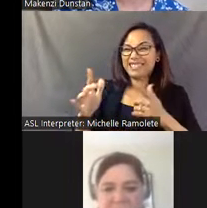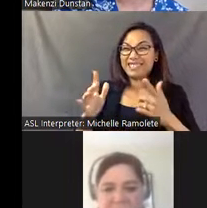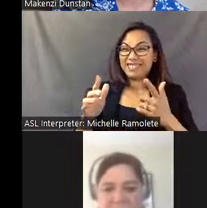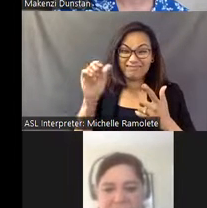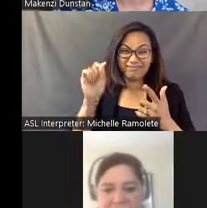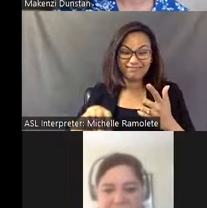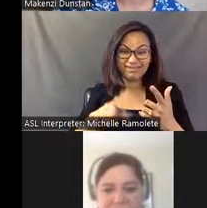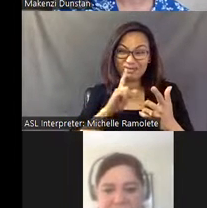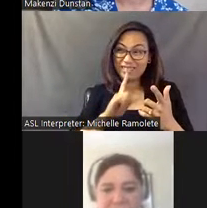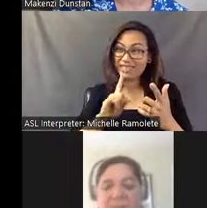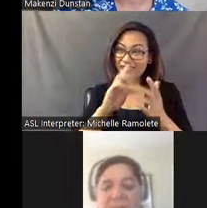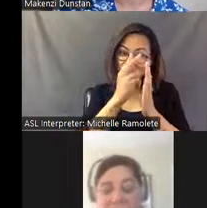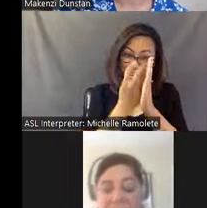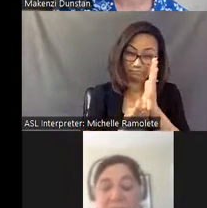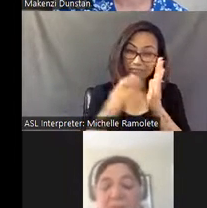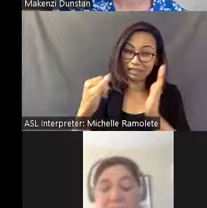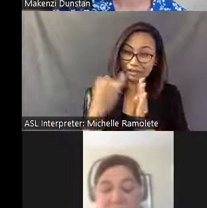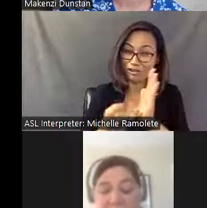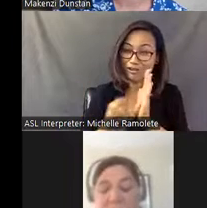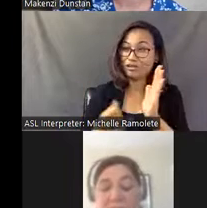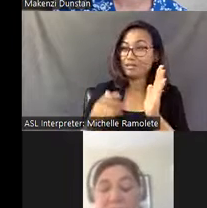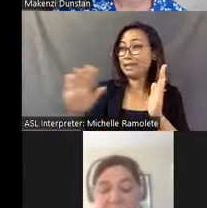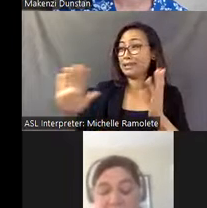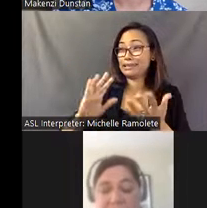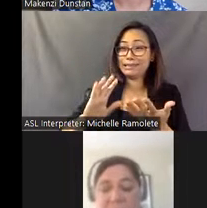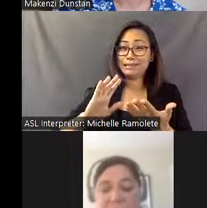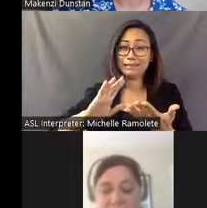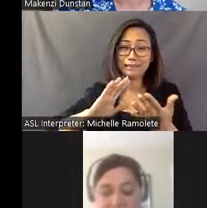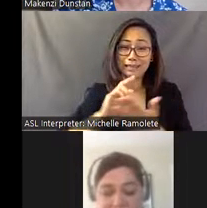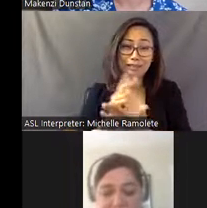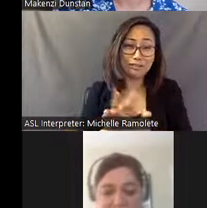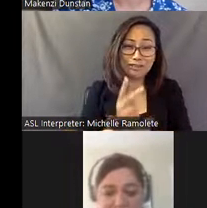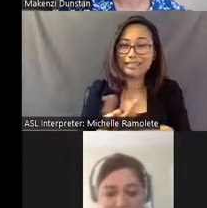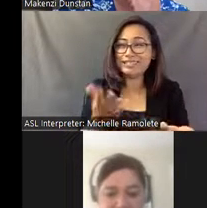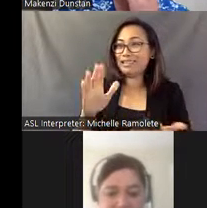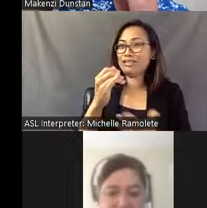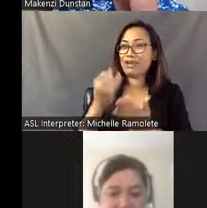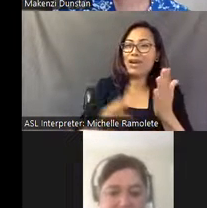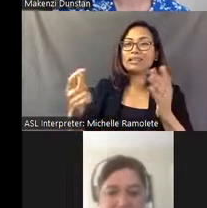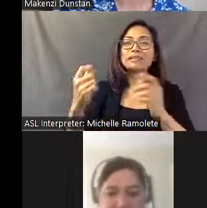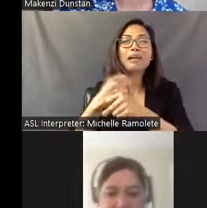You know his kitchen, it's his art, his... he's making his furniture. He's making his clothing.